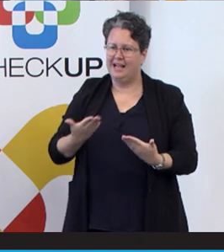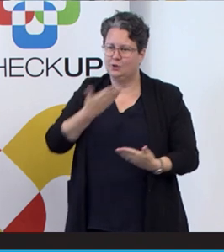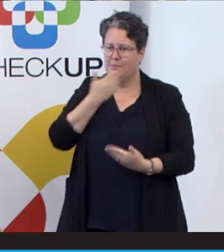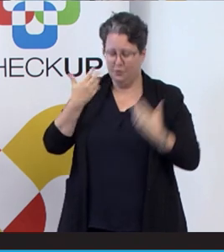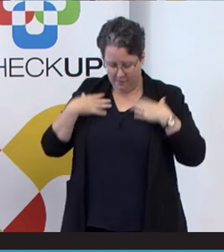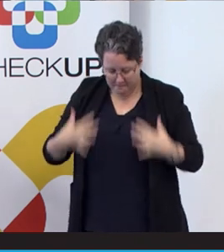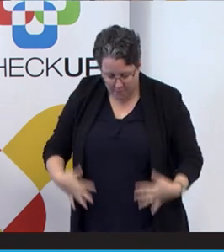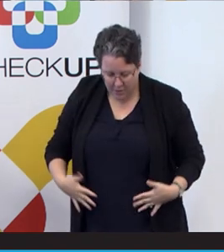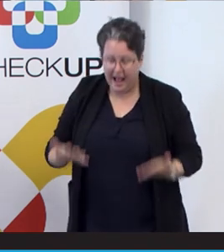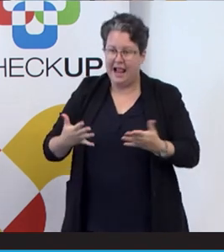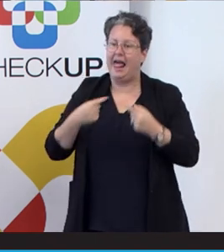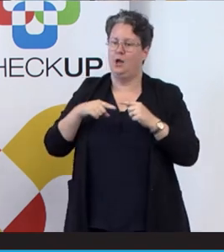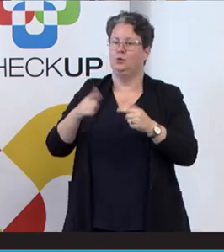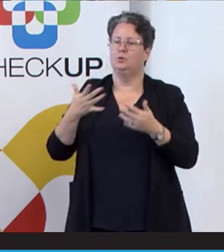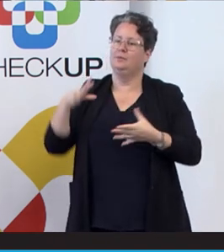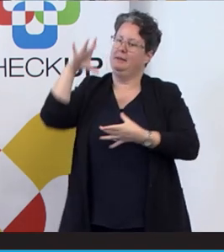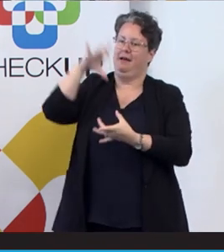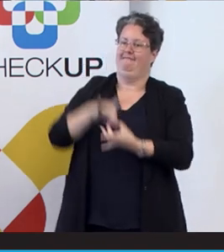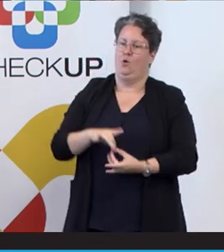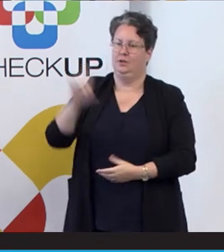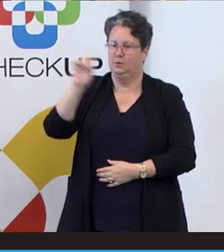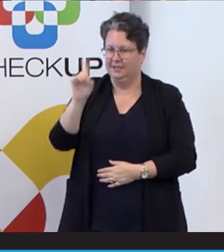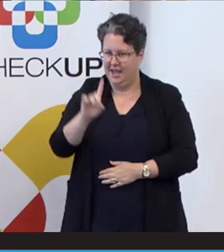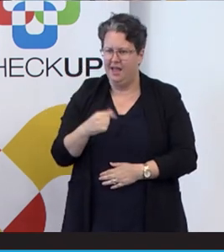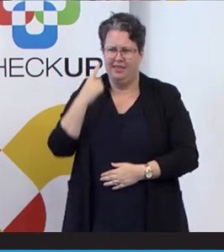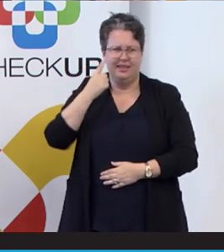you to have practice today. And I think that is something that we all can be grateful for,